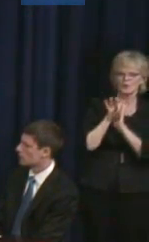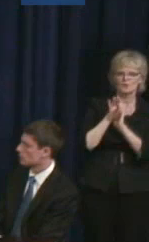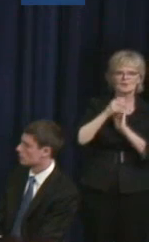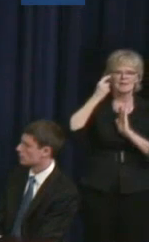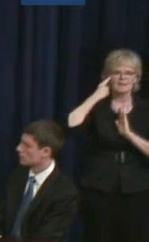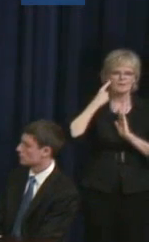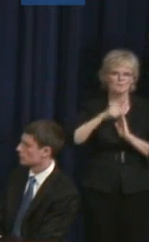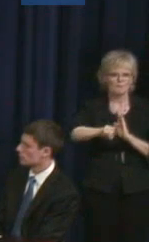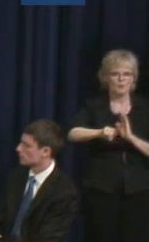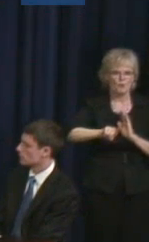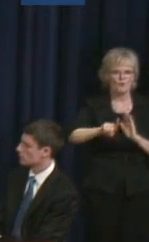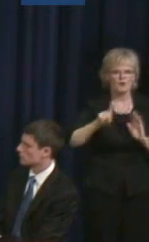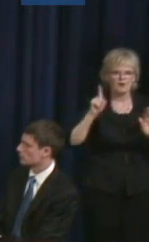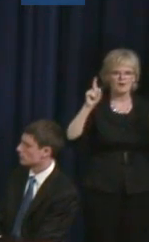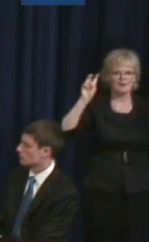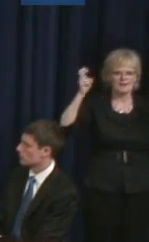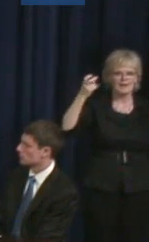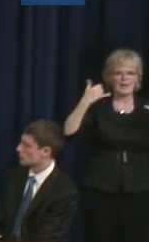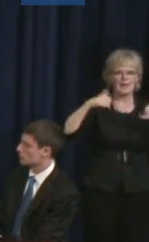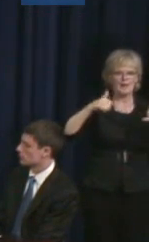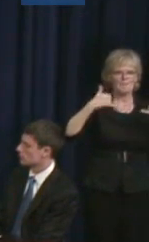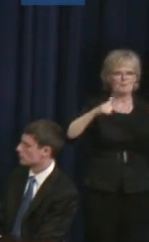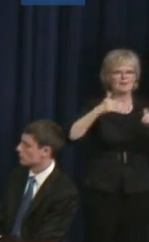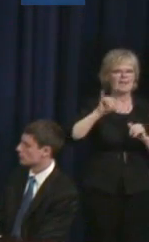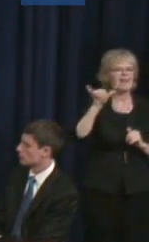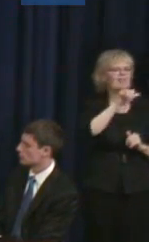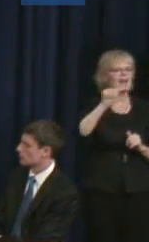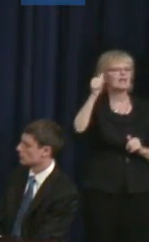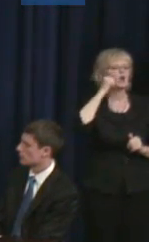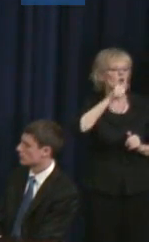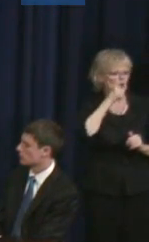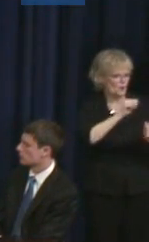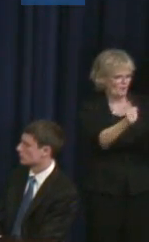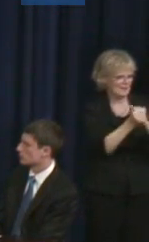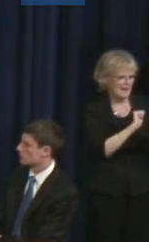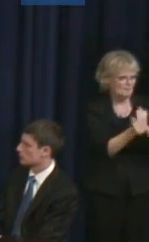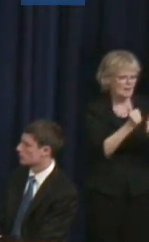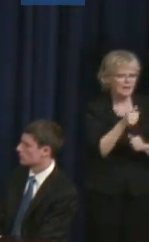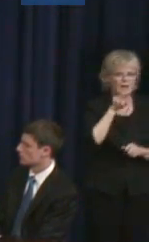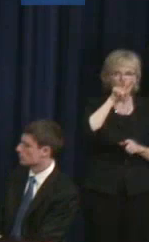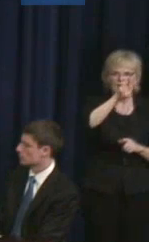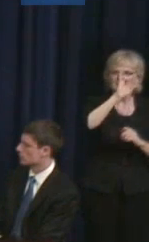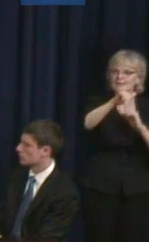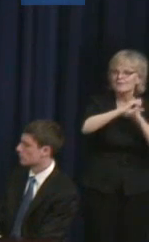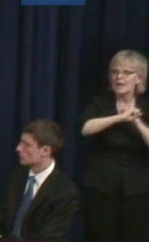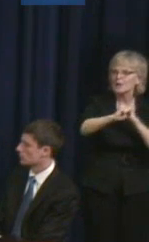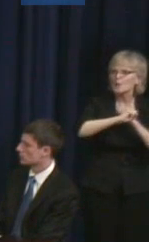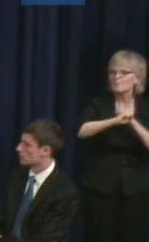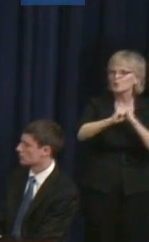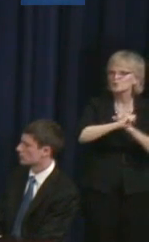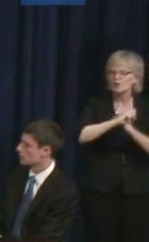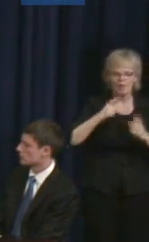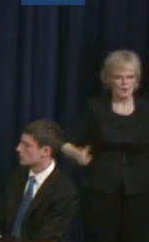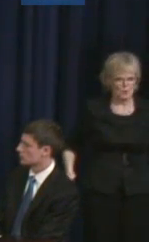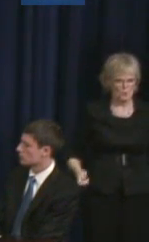And it's so powerful to see the commercial. And she comes around the corner in her wheelchair, with her jersey on.